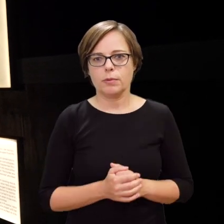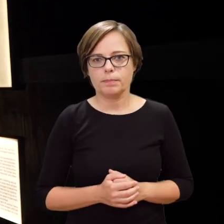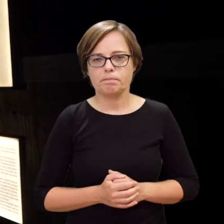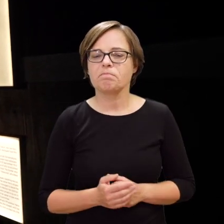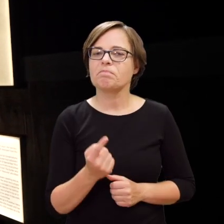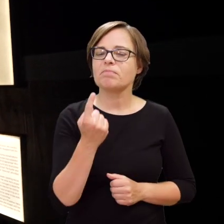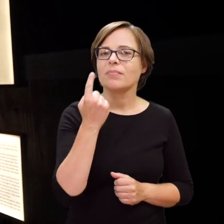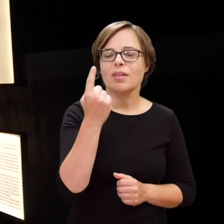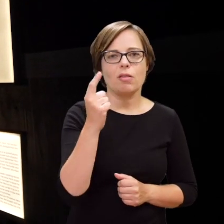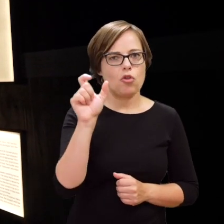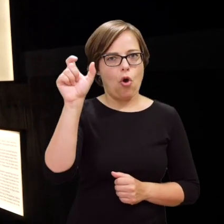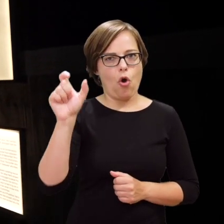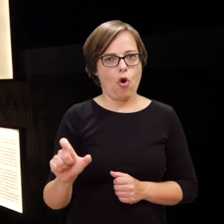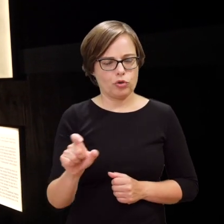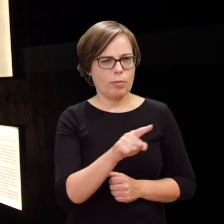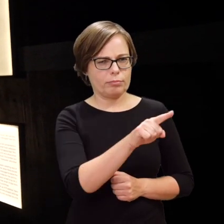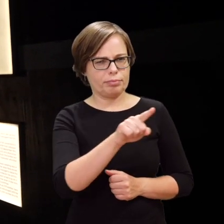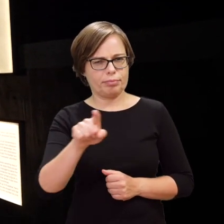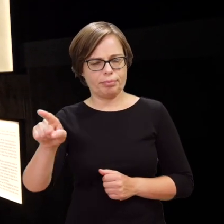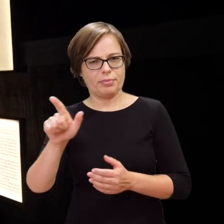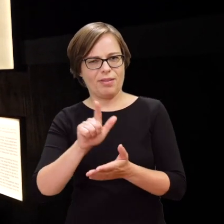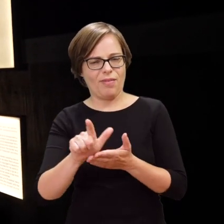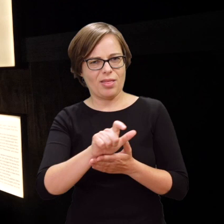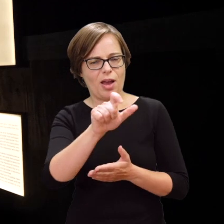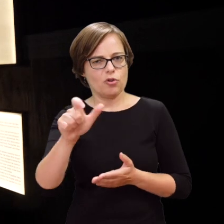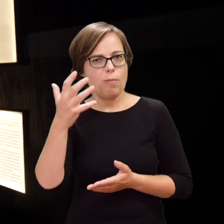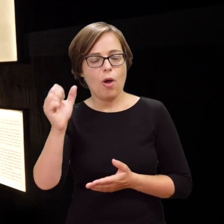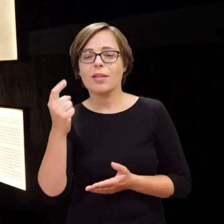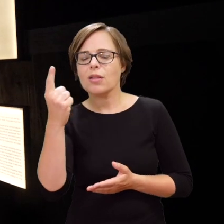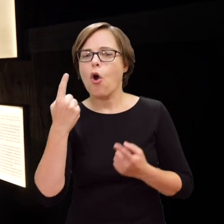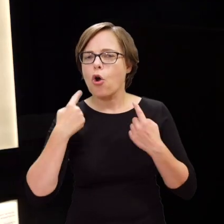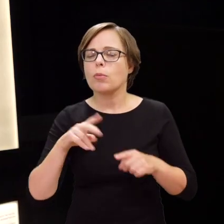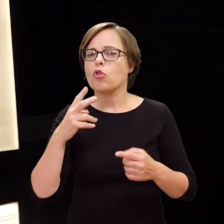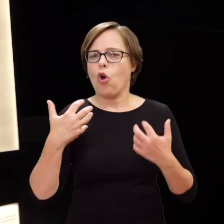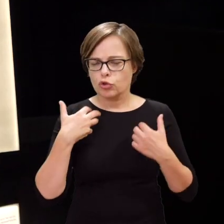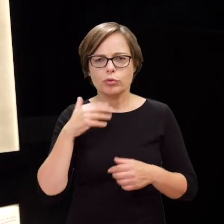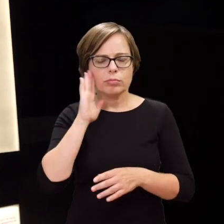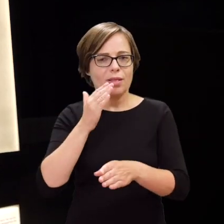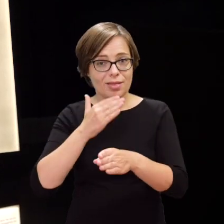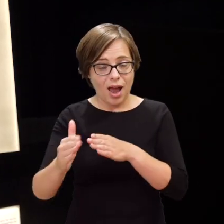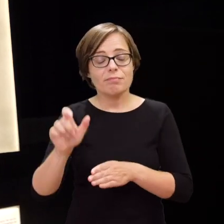Krystyna Budnicka is the only one from the group of our protagonists who’s still alive.